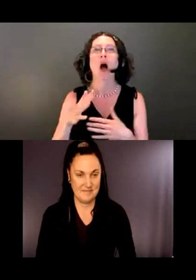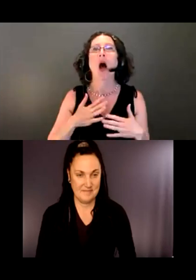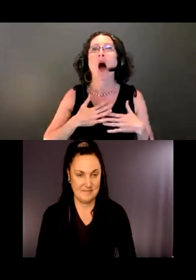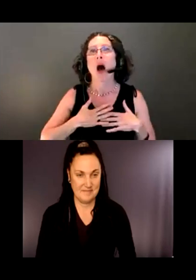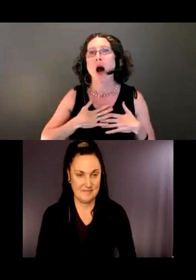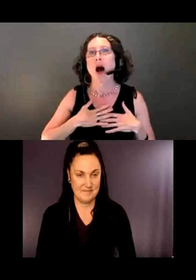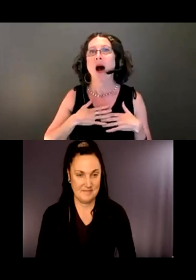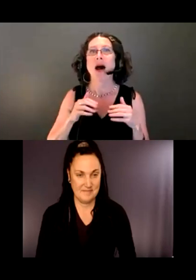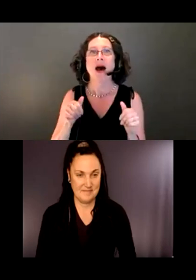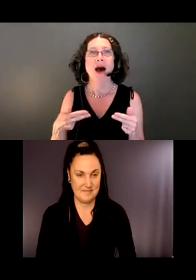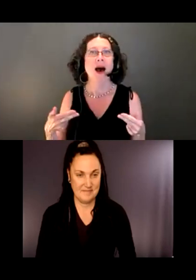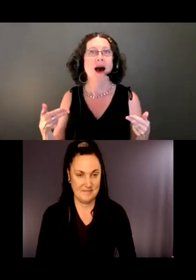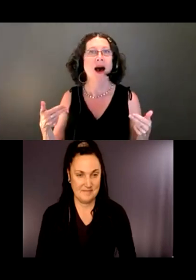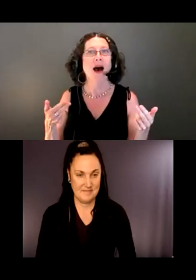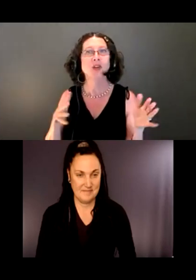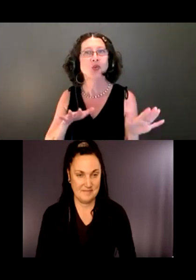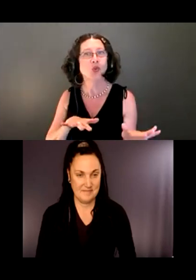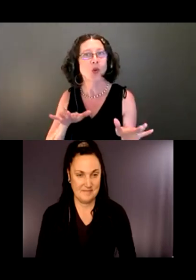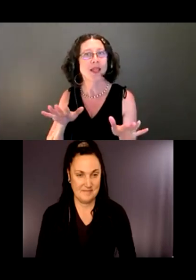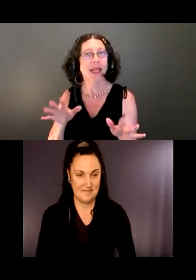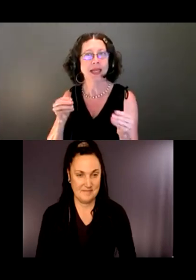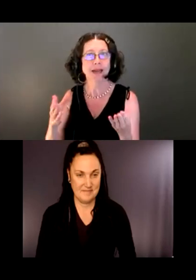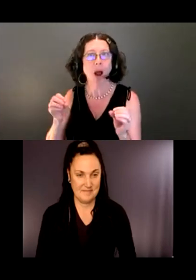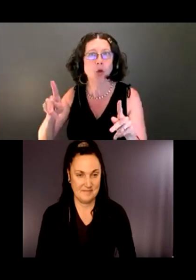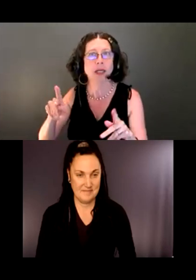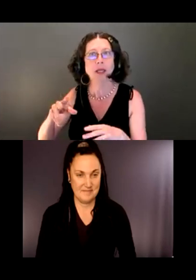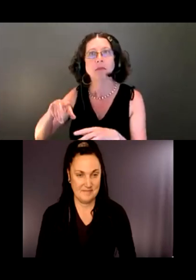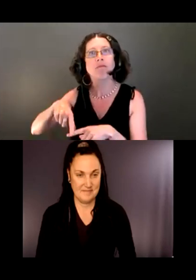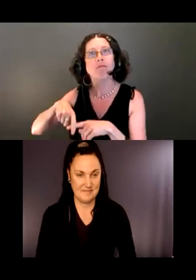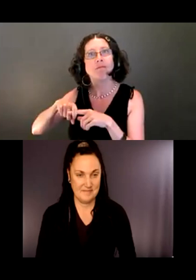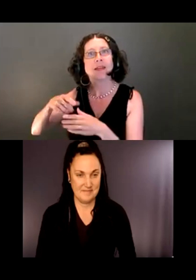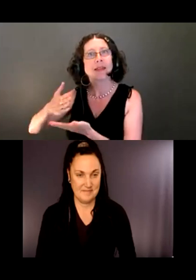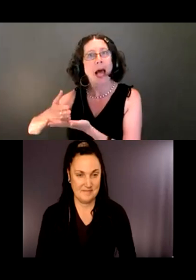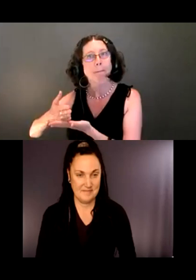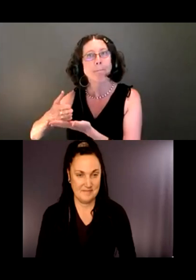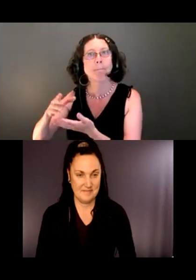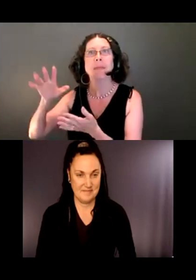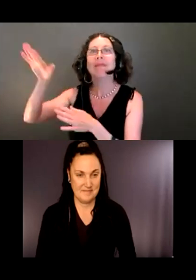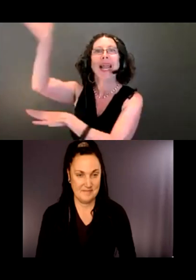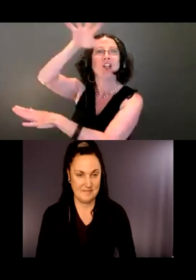nature around them and connect with them can be really a healing experience.